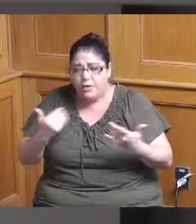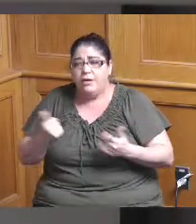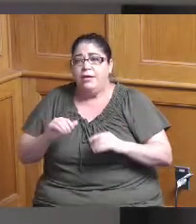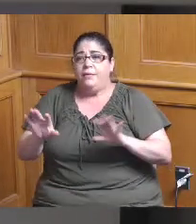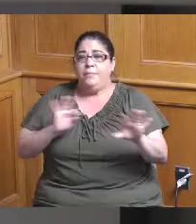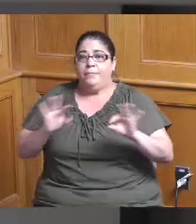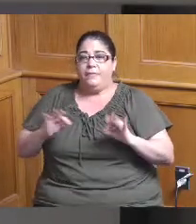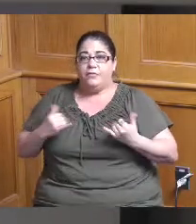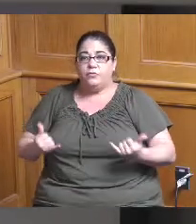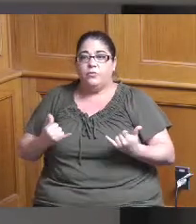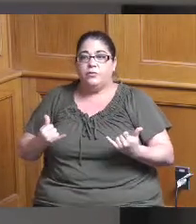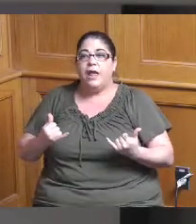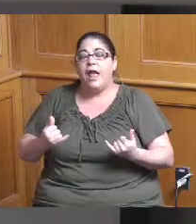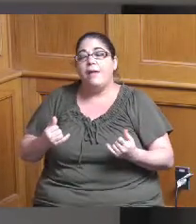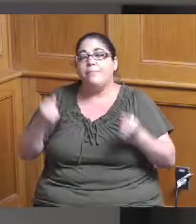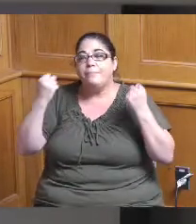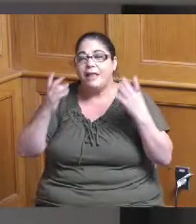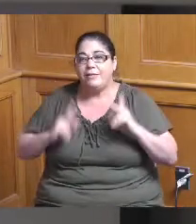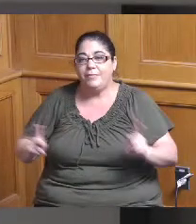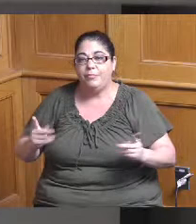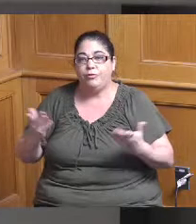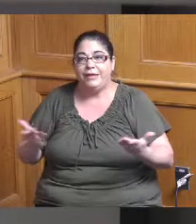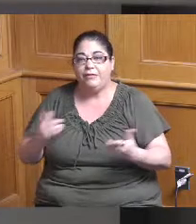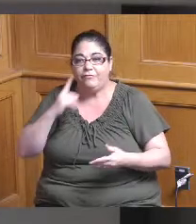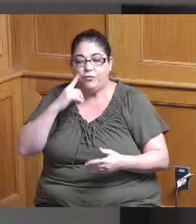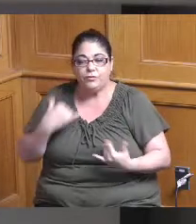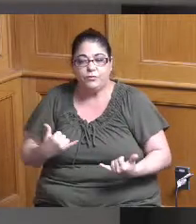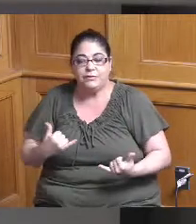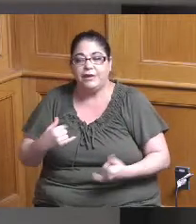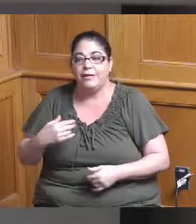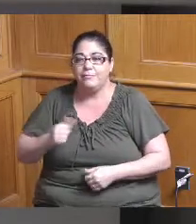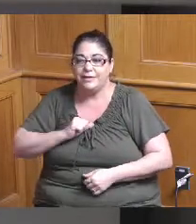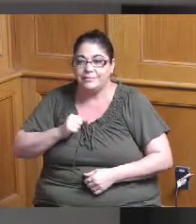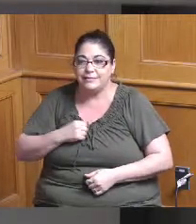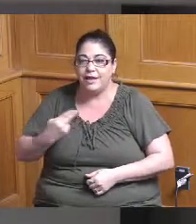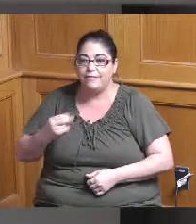for the impact grant we have it was myself and Holly Christmann and Chris Schneider